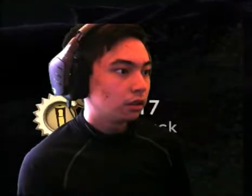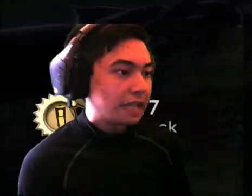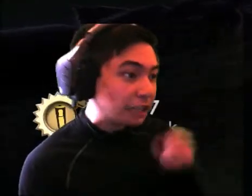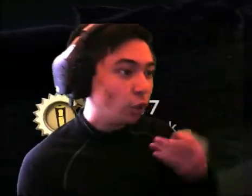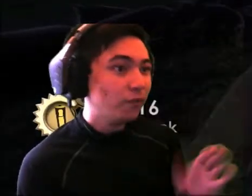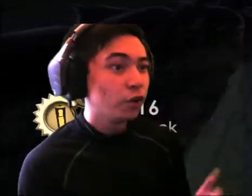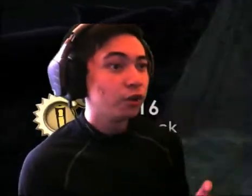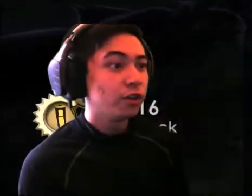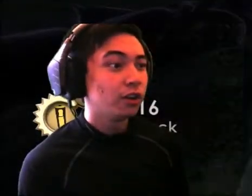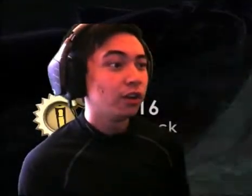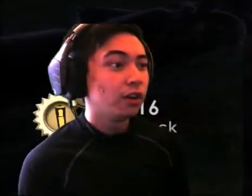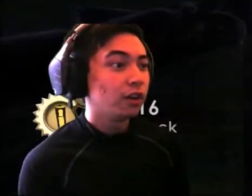Is it over?